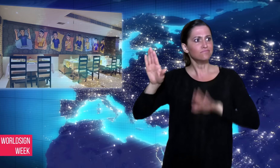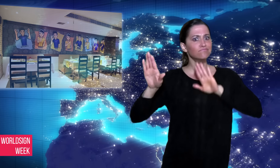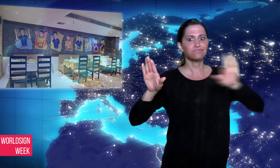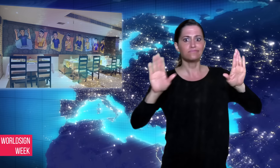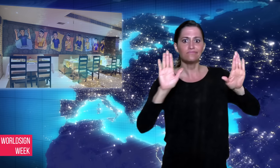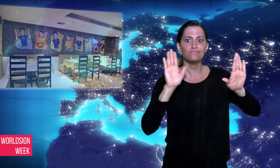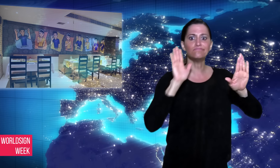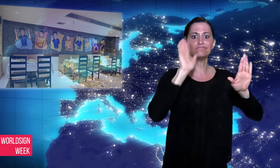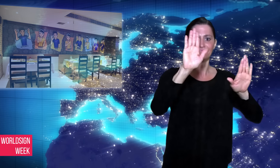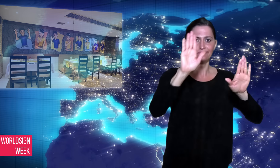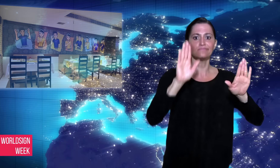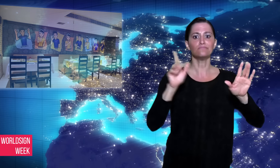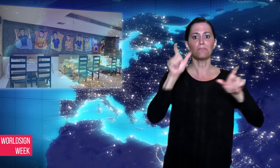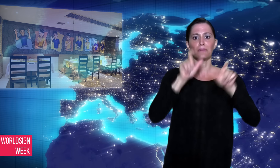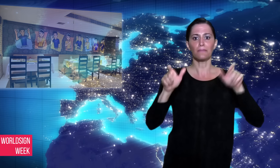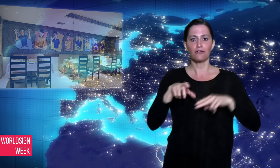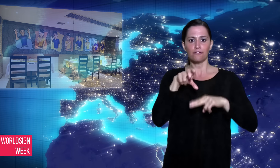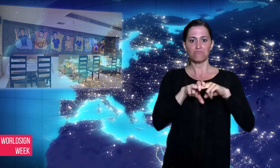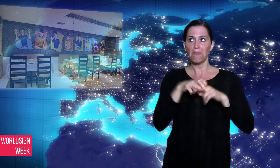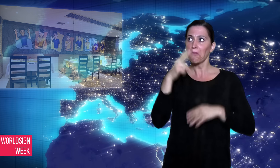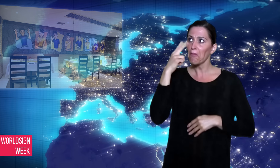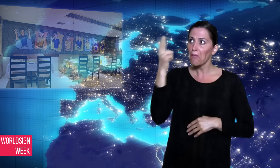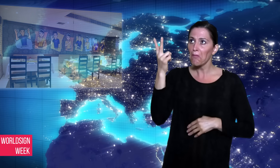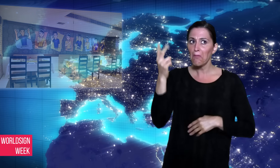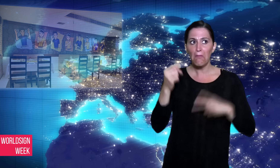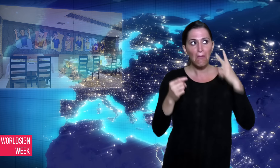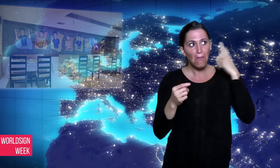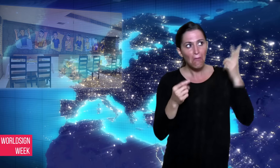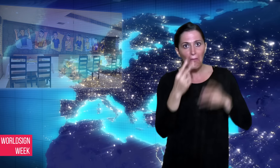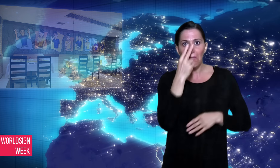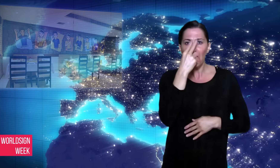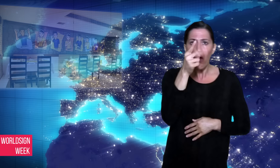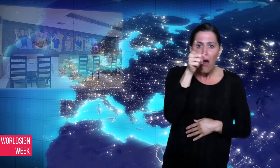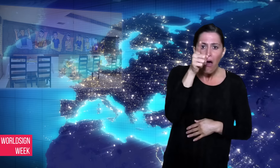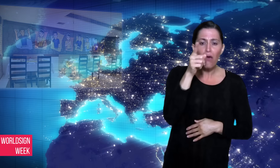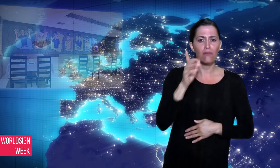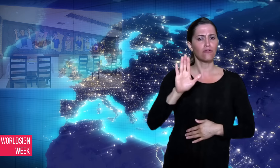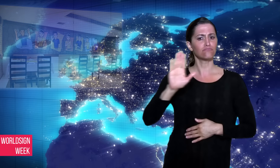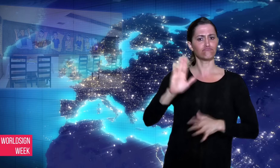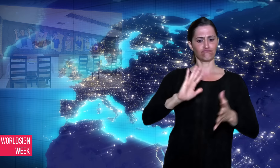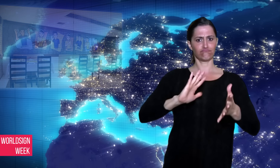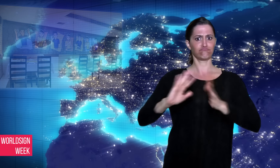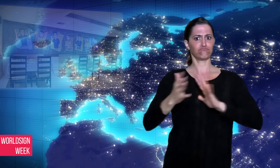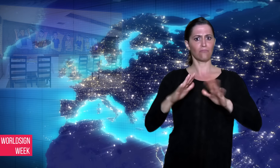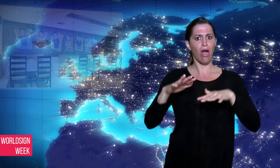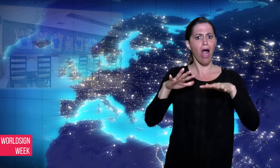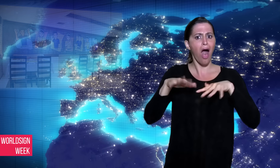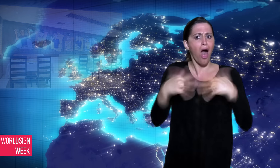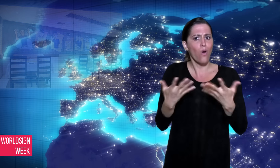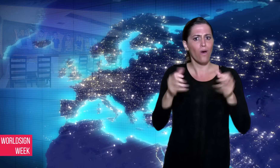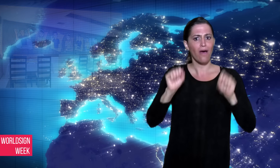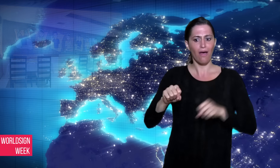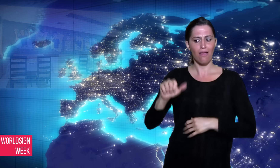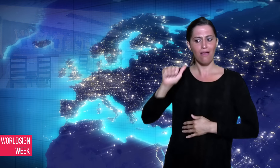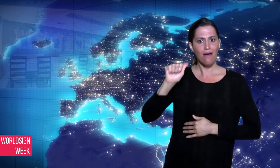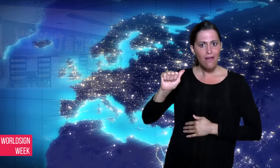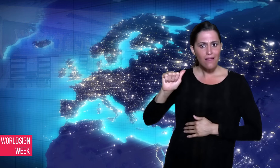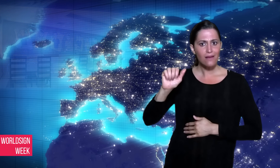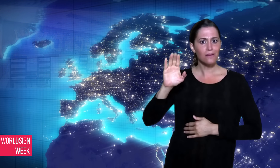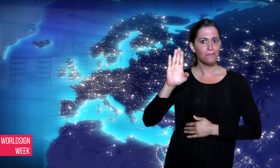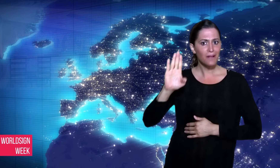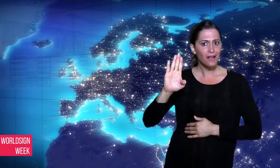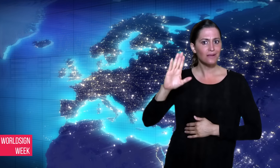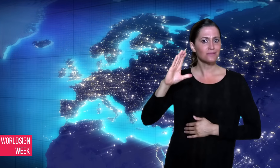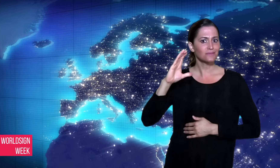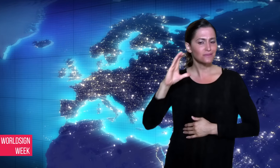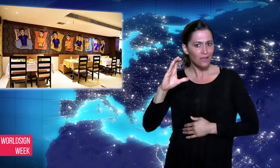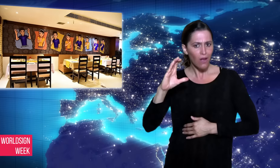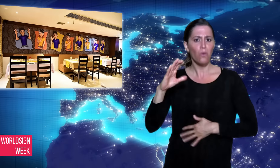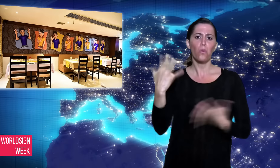“please” to encourage customers to